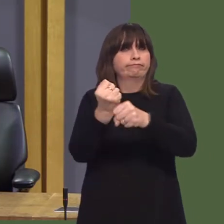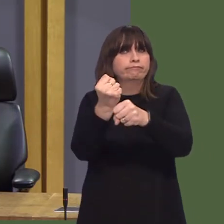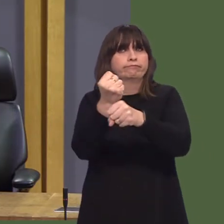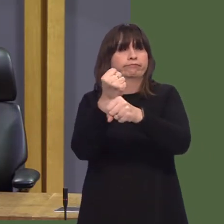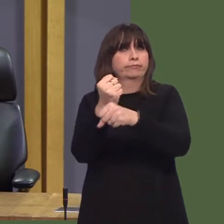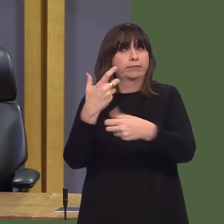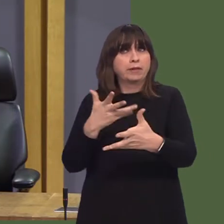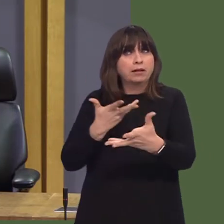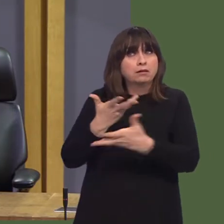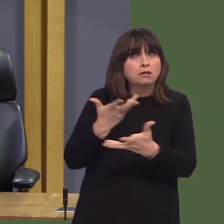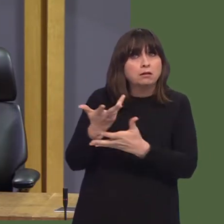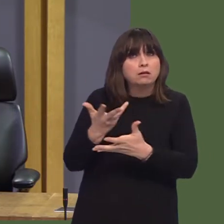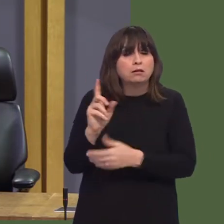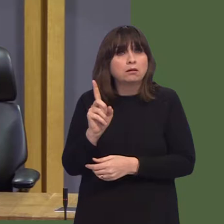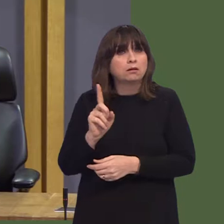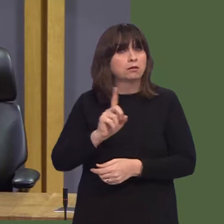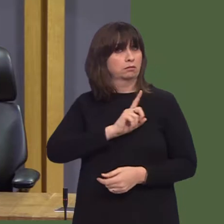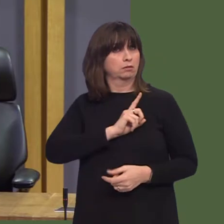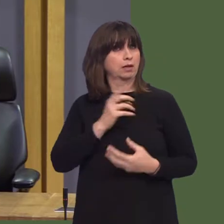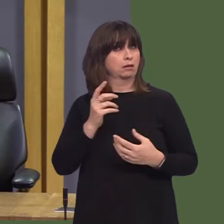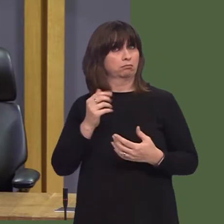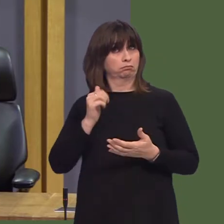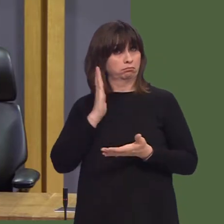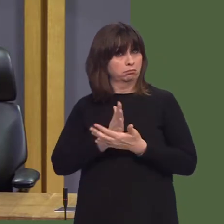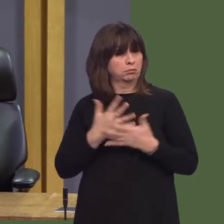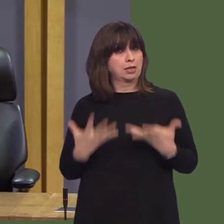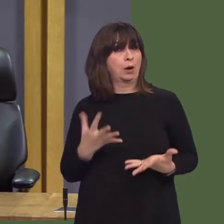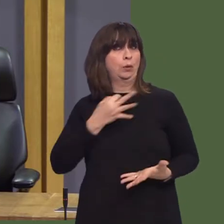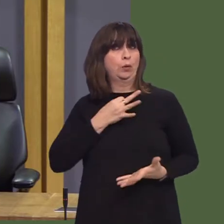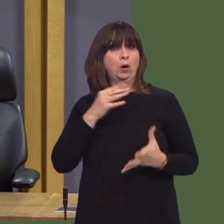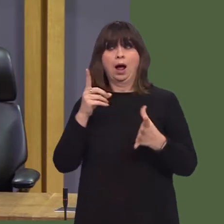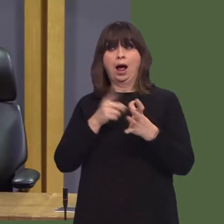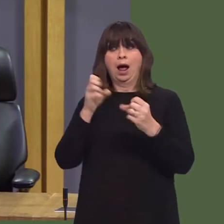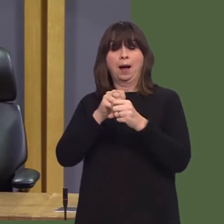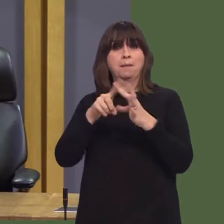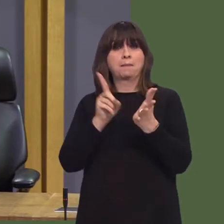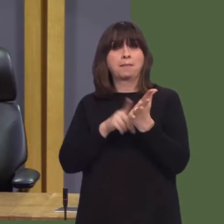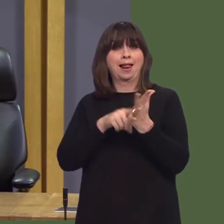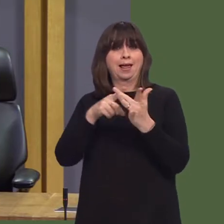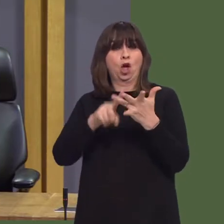The consultation closed on 9 October, and I know that the Minister is actively considering now the best way forward.